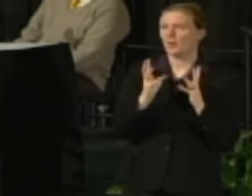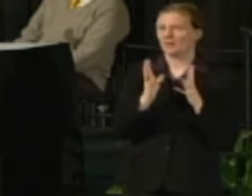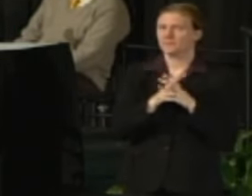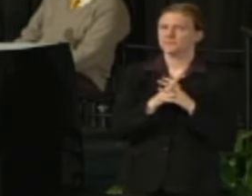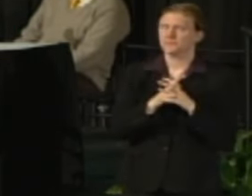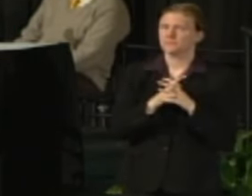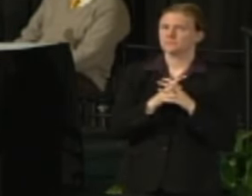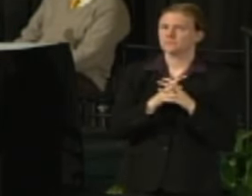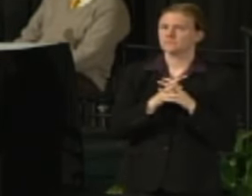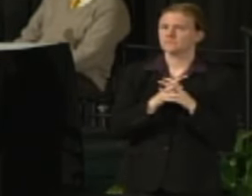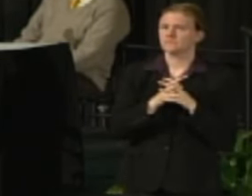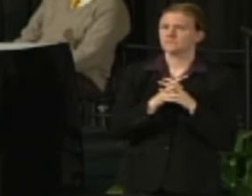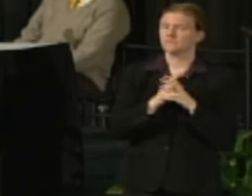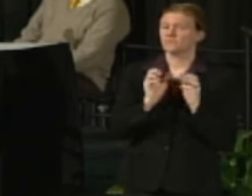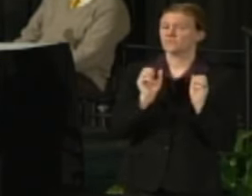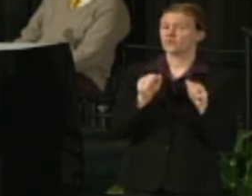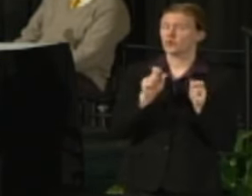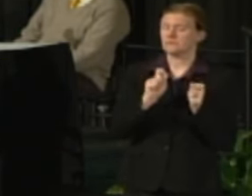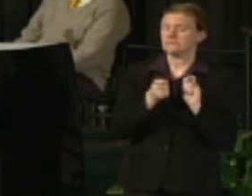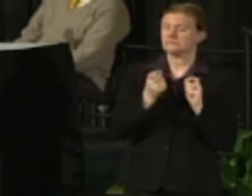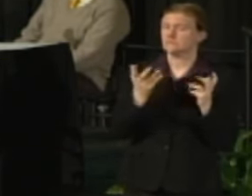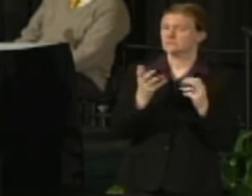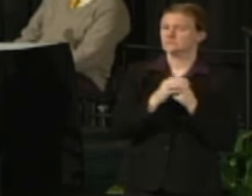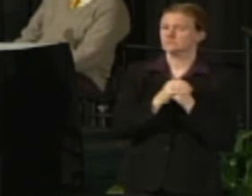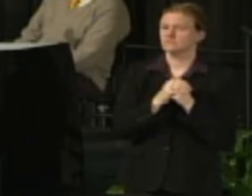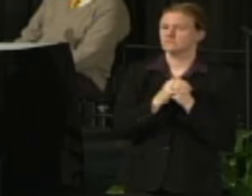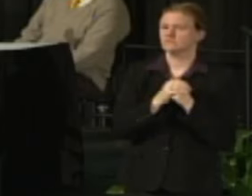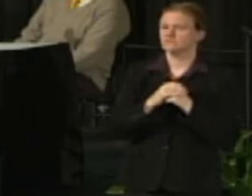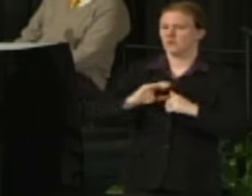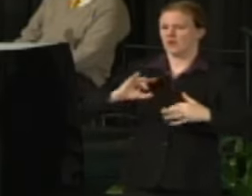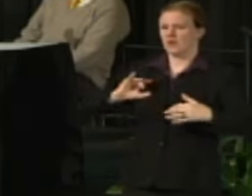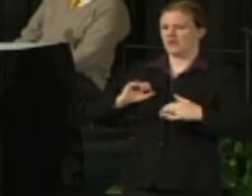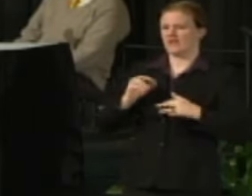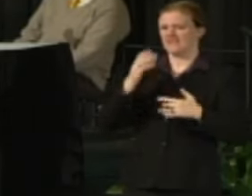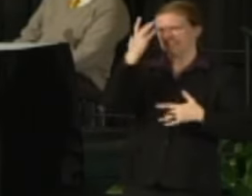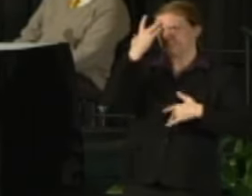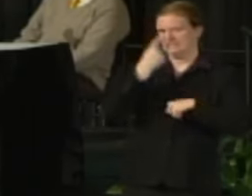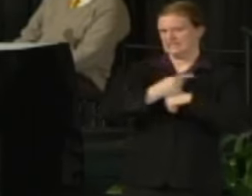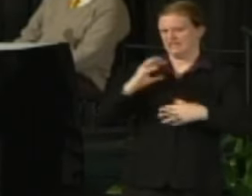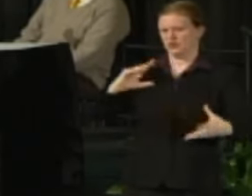to be repealed is the accumulation of sick leave, prospectively.